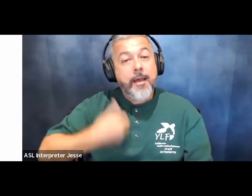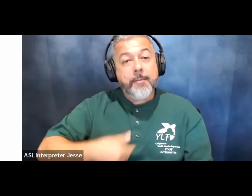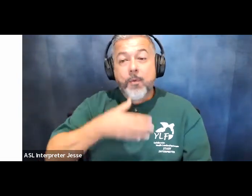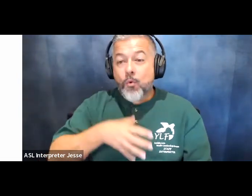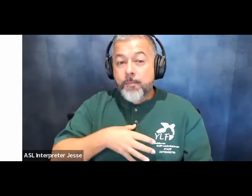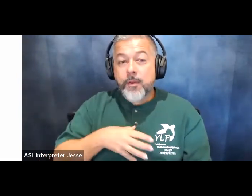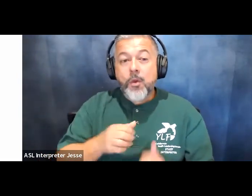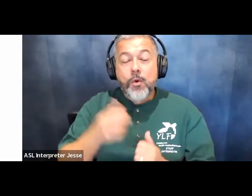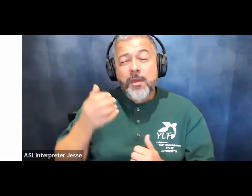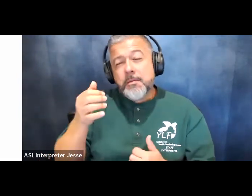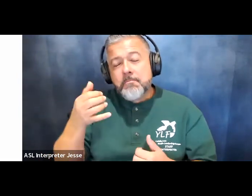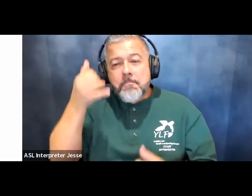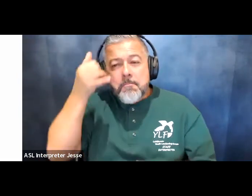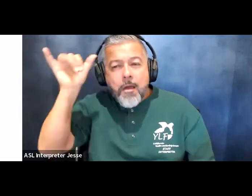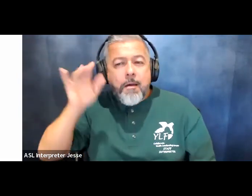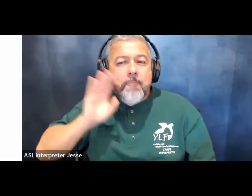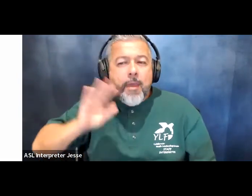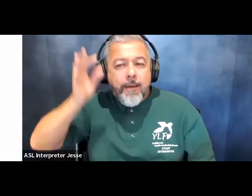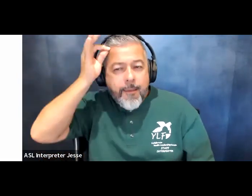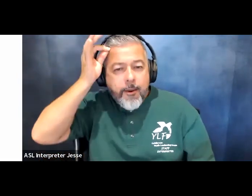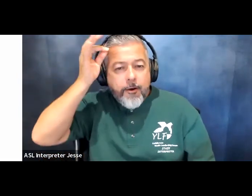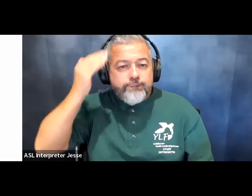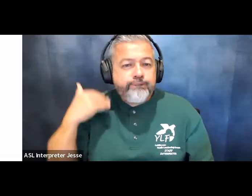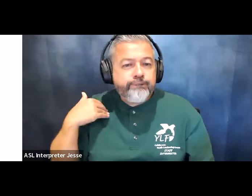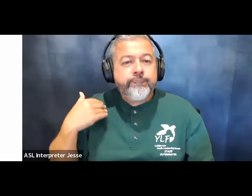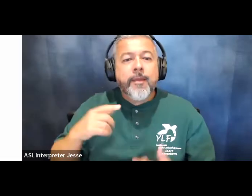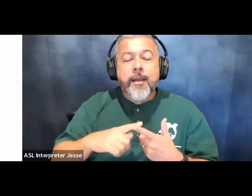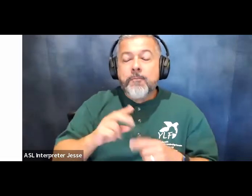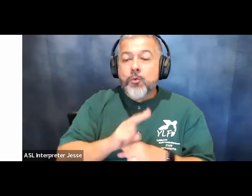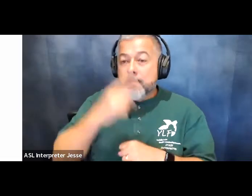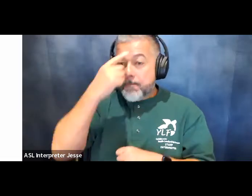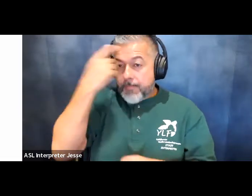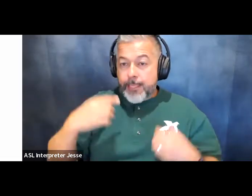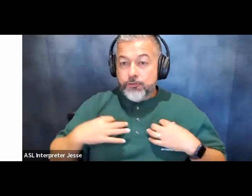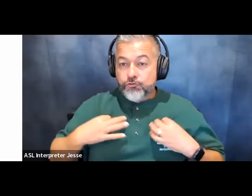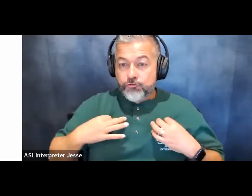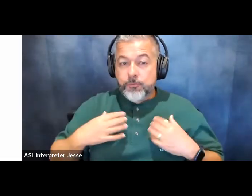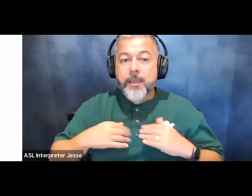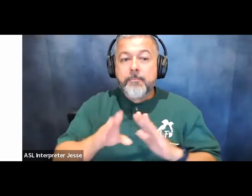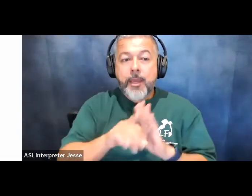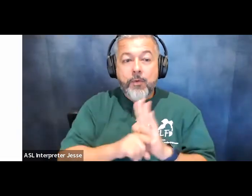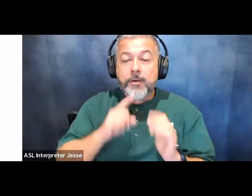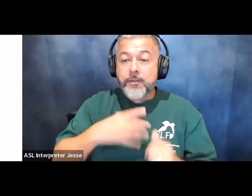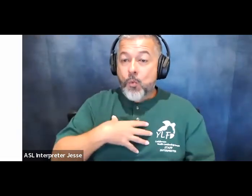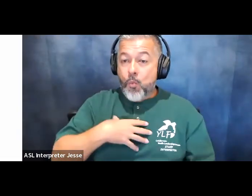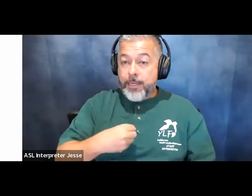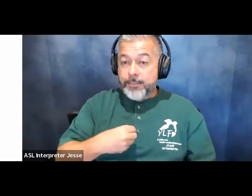blondish brown hair i am wearing a black shirt and my background is white with the association